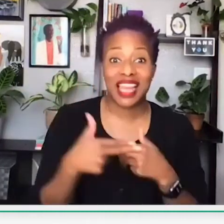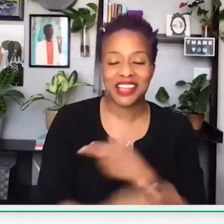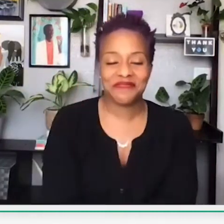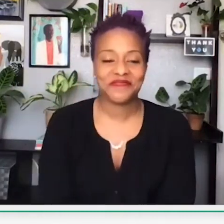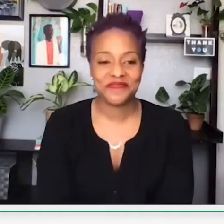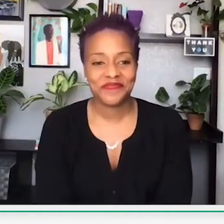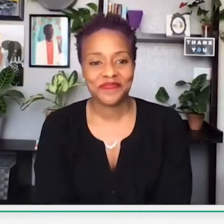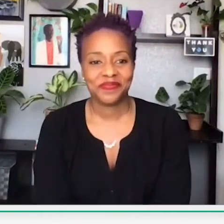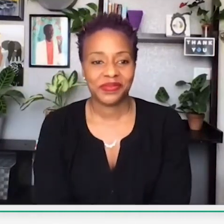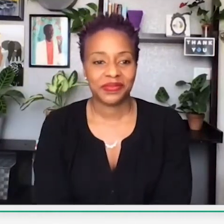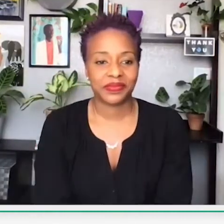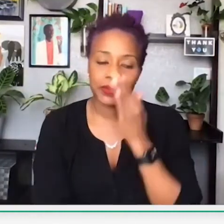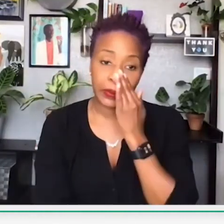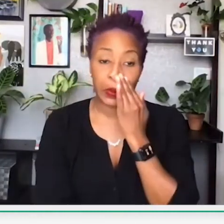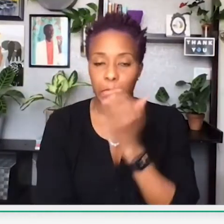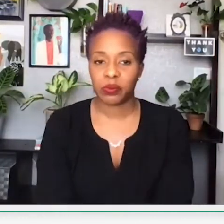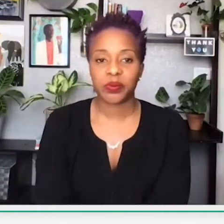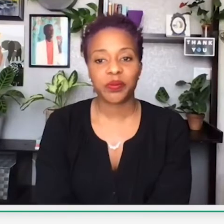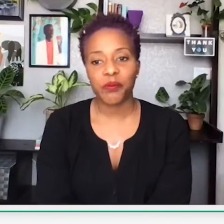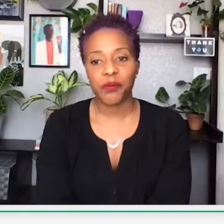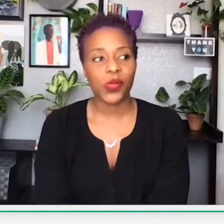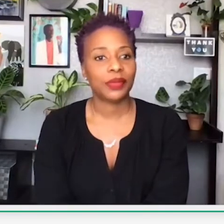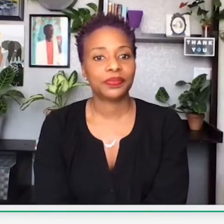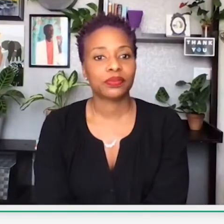I will be touching on these events